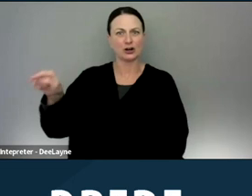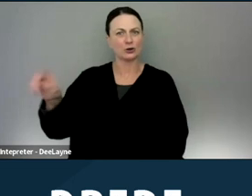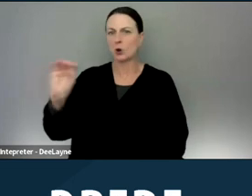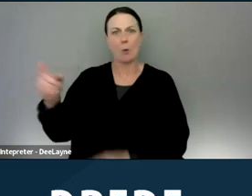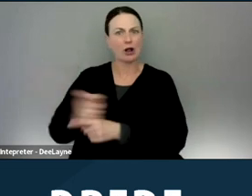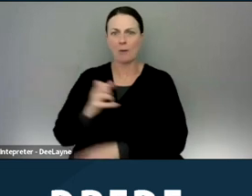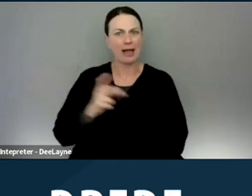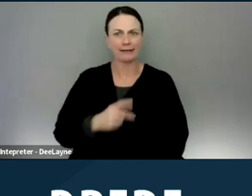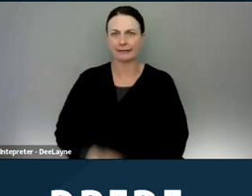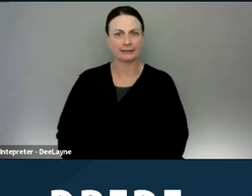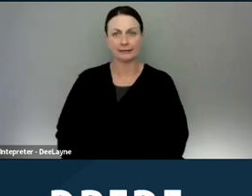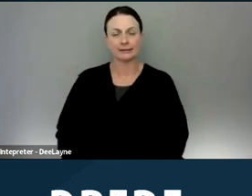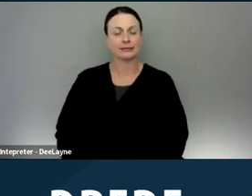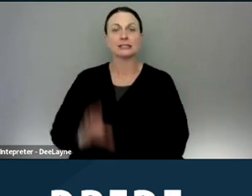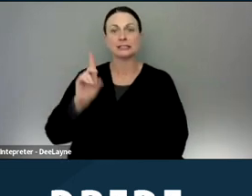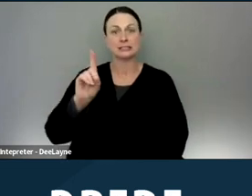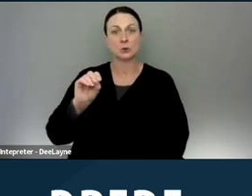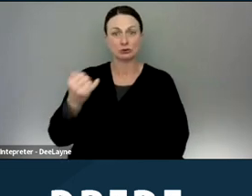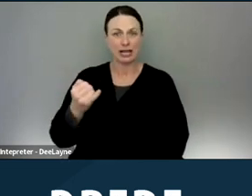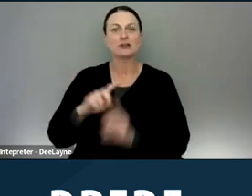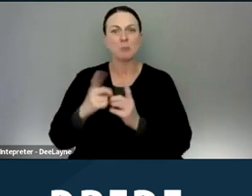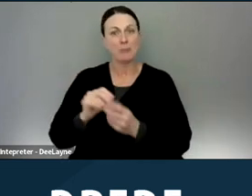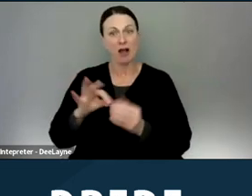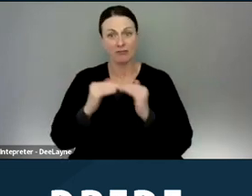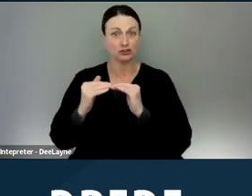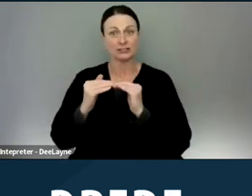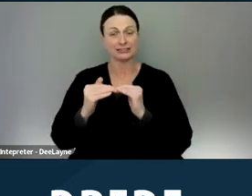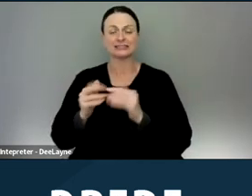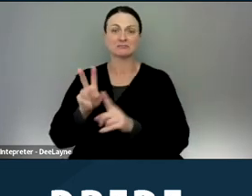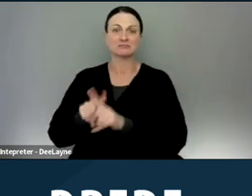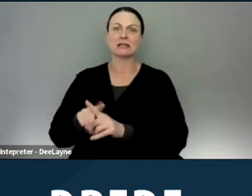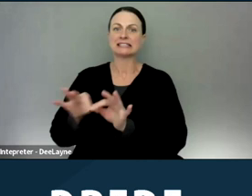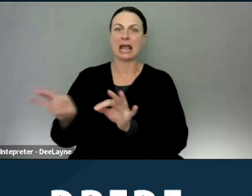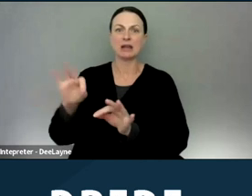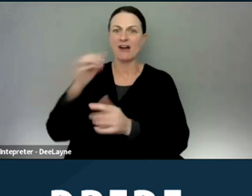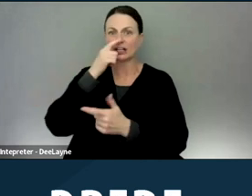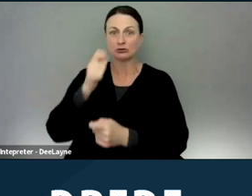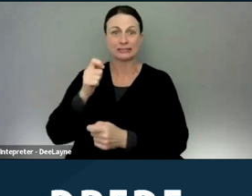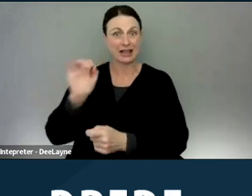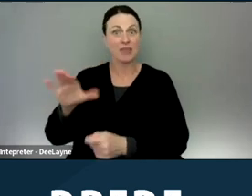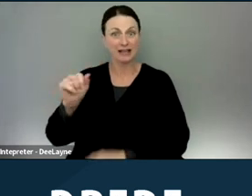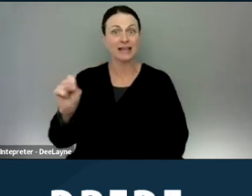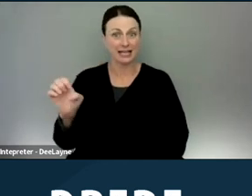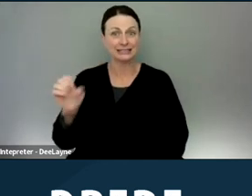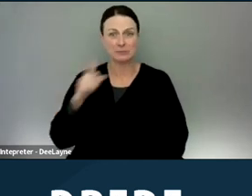The Department of Justice filed a statement of interest in July of 2023 in the case because it was that egregious